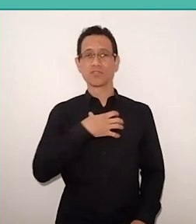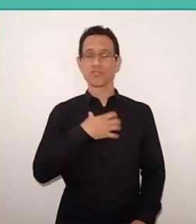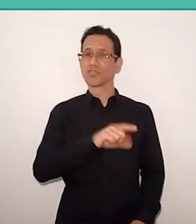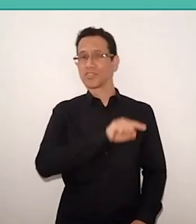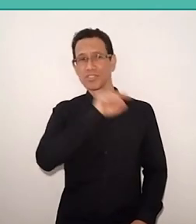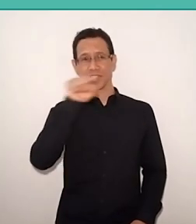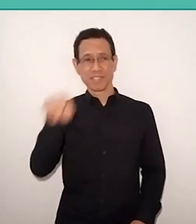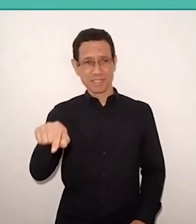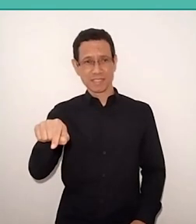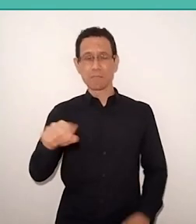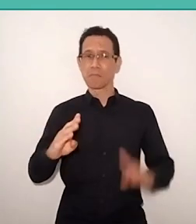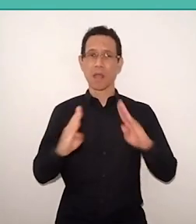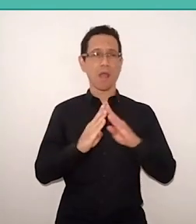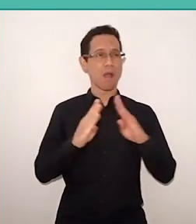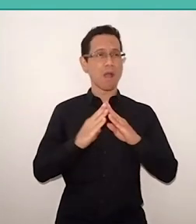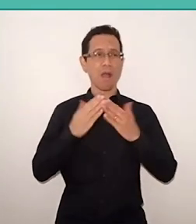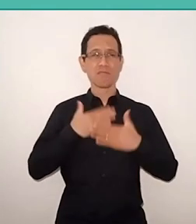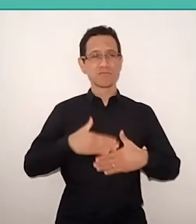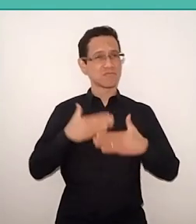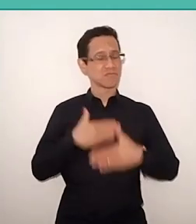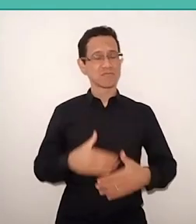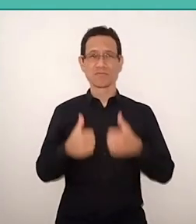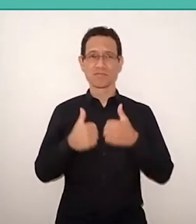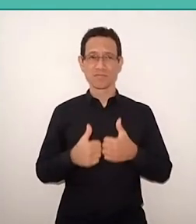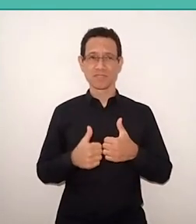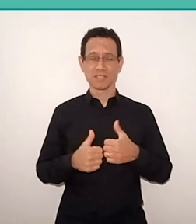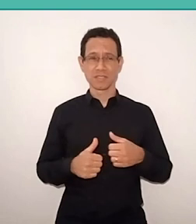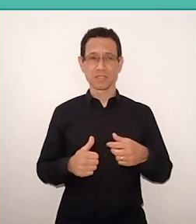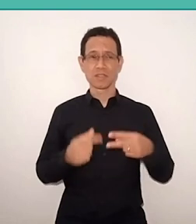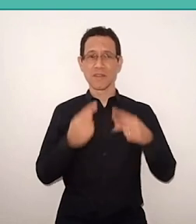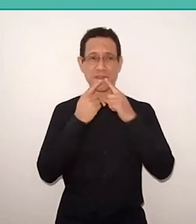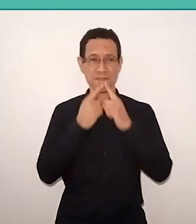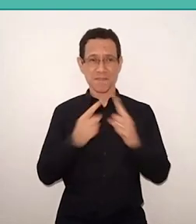I would like to read two or three Freire's phrases on this topic.